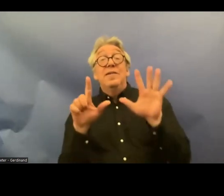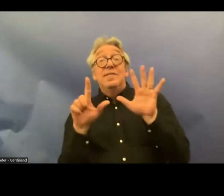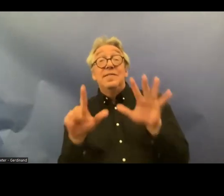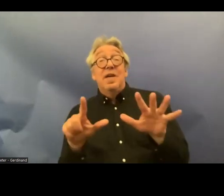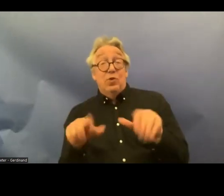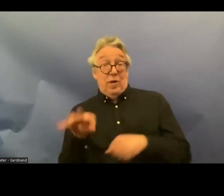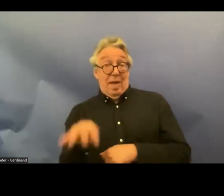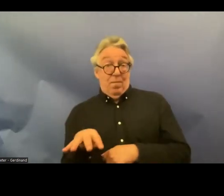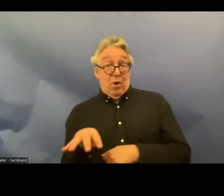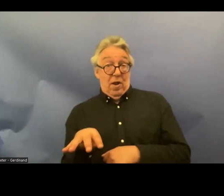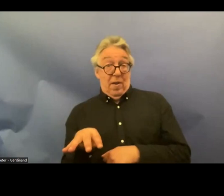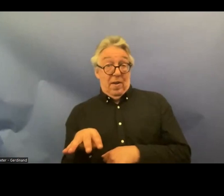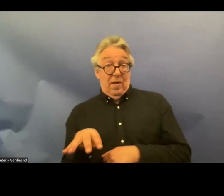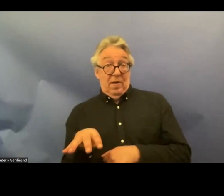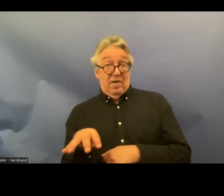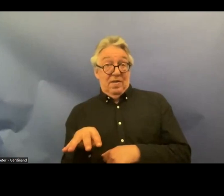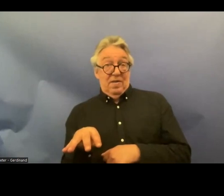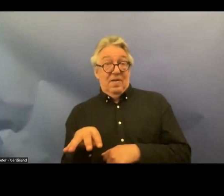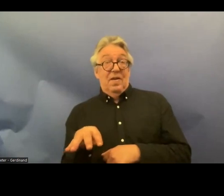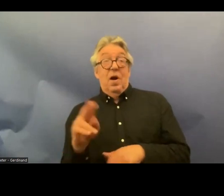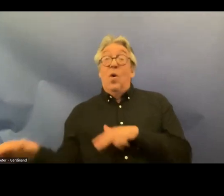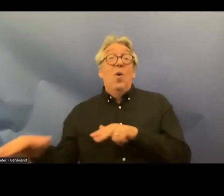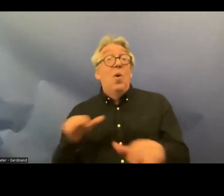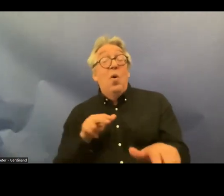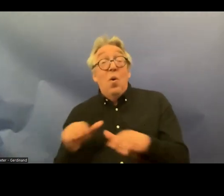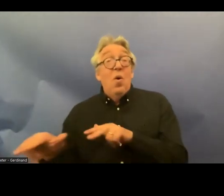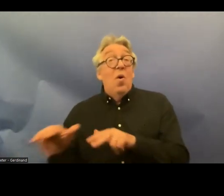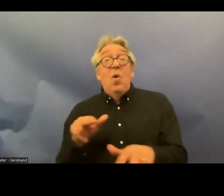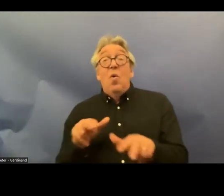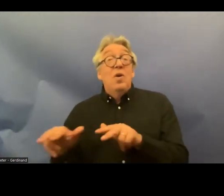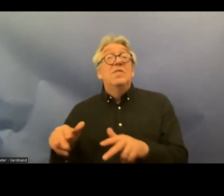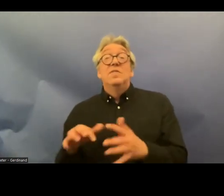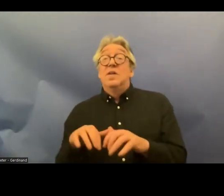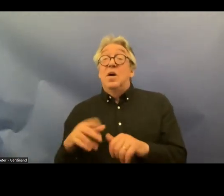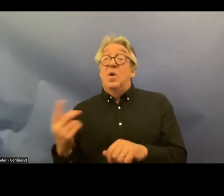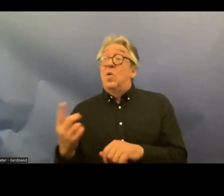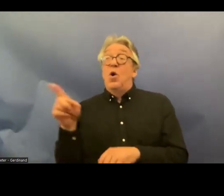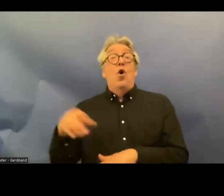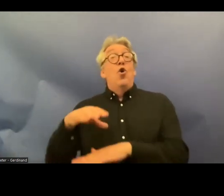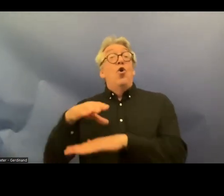where is organiz organized it by the Swedish